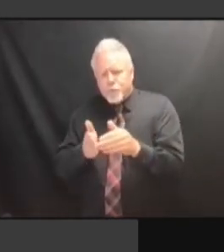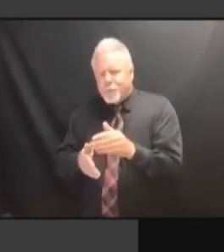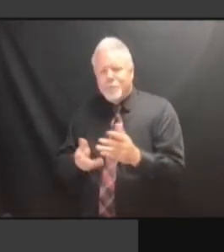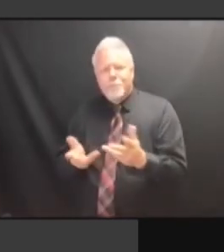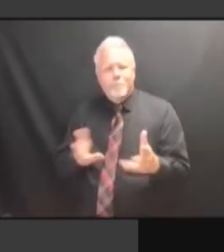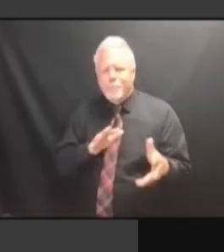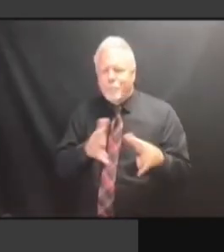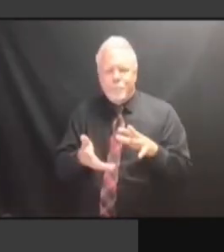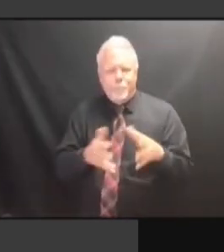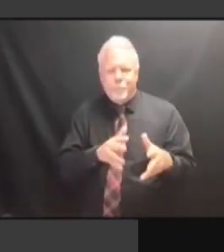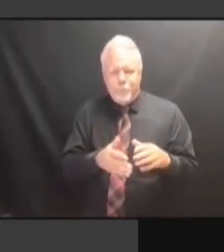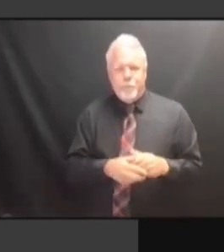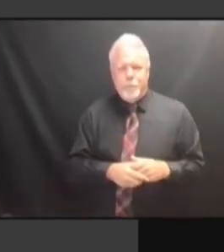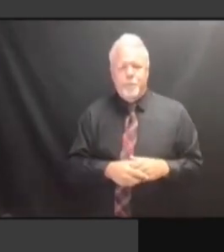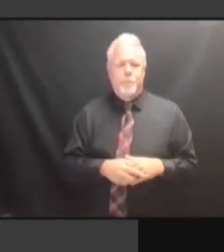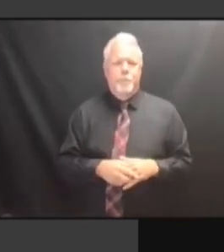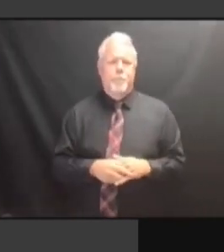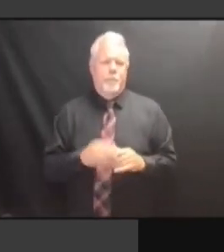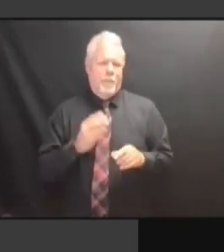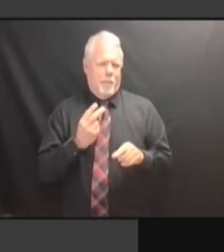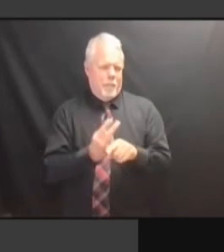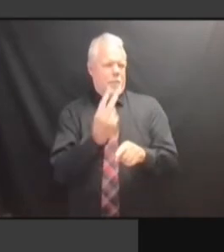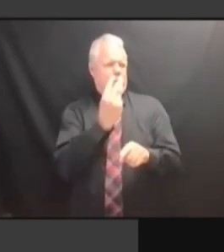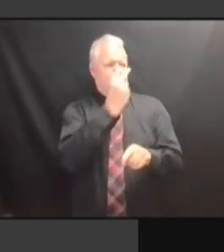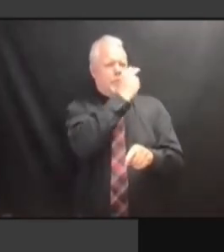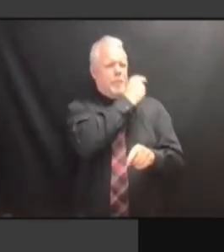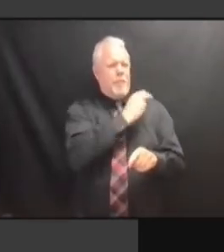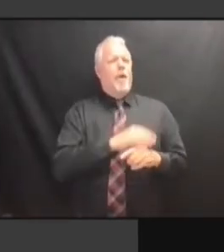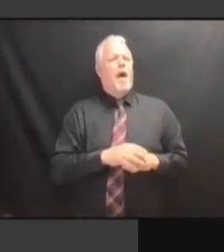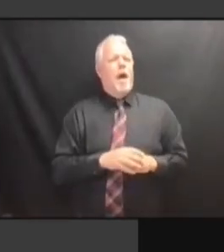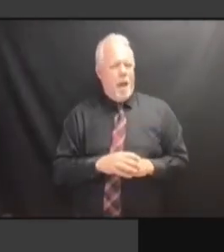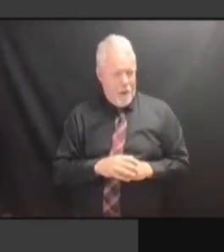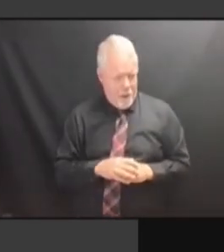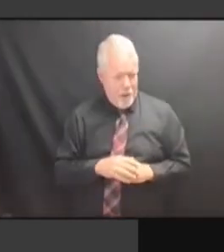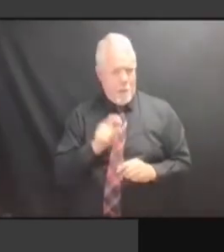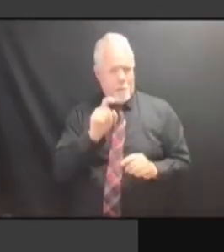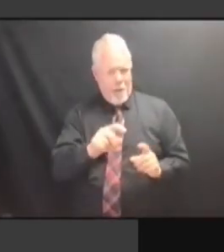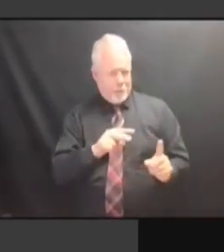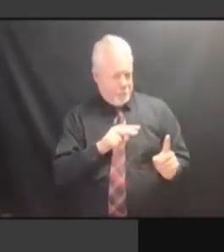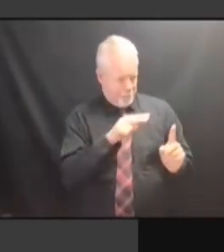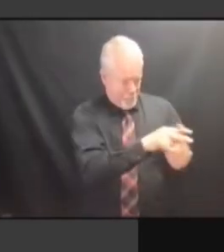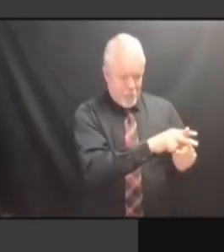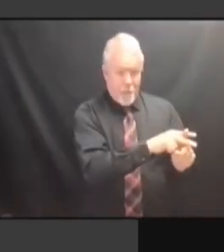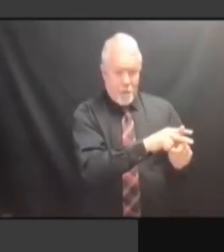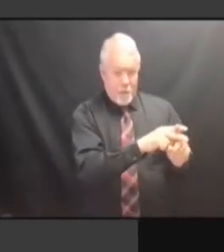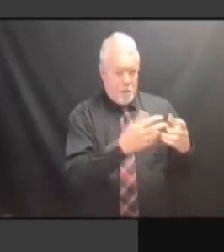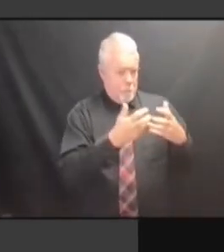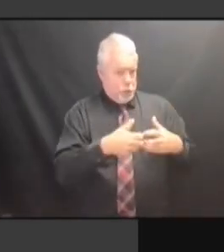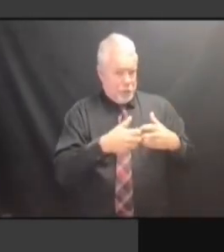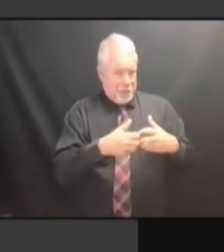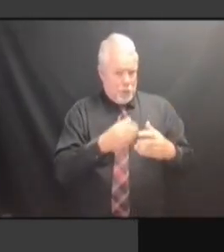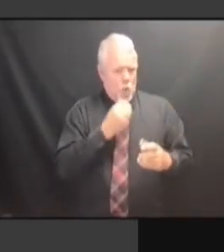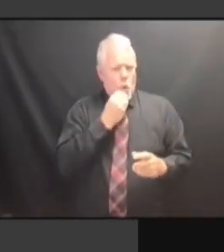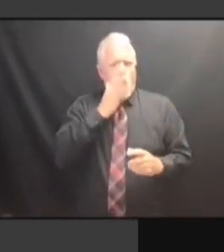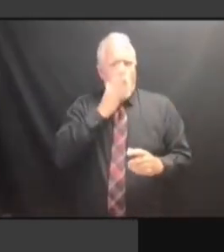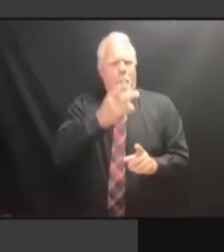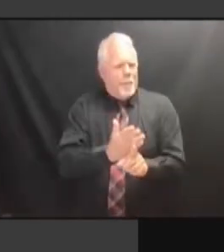SO THAT WHEN THEY DID LOGIC AND SO THAT WHEN THEY DID LOGIC AND ACCURACY SO THAT WHEN THEY DID LOGIC AND ACCURACY TESTING, SO THAT WHEN THEY DID LOGIC AND ACCURACY TESTING, THEY SO THAT WHEN THEY DID LOGIC AND ACCURACY TESTING, THEY DID SO THAT WHEN THEY DID LOGIC AND ACCURACY TESTING, THEY DID NOT ACCURACY TESTING, THEY DID NOT ACCURACY TESTING, THEY DID NOT PICK ACCURACY TESTING, THEY DID NOT PICK UP ACCURACY TESTING, THEY DID NOT PICK UP WHAT ACCURACY TESTING, THEY DID NOT PICK UP WHAT EFFECTIVELY ACCURACY TESTING, THEY DID NOT PICK UP WHAT EFFECTIVELY IS ACCURACY TESTING, THEY DID NOT PICK UP WHAT EFFECTIVELY IS A PICK UP WHAT EFFECTIVELY IS A PICK UP WHAT EFFECTIVELY IS A WRONG PICK UP WHAT EFFECTIVELY IS A WRONG CALIBRATION PICK UP WHAT EFFECTIVELY IS A WRONG CALIBRATION OF PICK UP WHAT EFFECTIVELY IS A WRONG CALIBRATION OF THE WRONG CALIBRATION OF THE WRONG CALIBRATION OF THE MACHINES. MACHINES. MACHINES. AND MACHINES. AND SO MACHINES. AND SO THE MACHINES. AND SO THE RESULT MACHINES. AND SO THE RESULT IS MACHINES. AND SO THE RESULT IS A MACHINES. AND SO THE RESULT IS A LARGE AND SO THE RESULT IS A LARGE AND SO THE RESULT IS A LARGE NUMBER